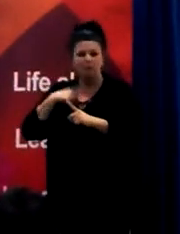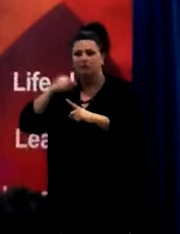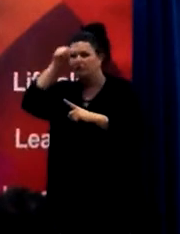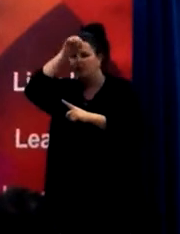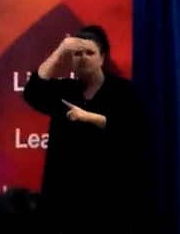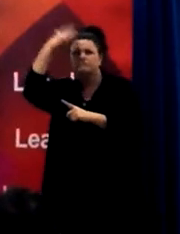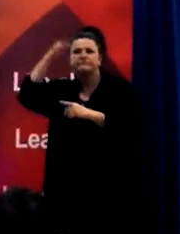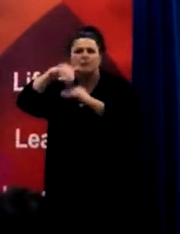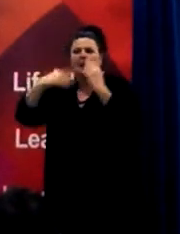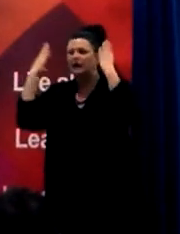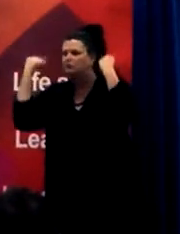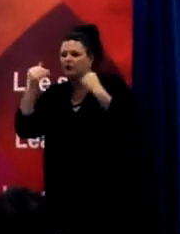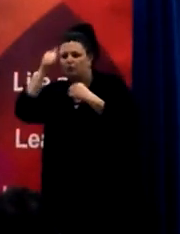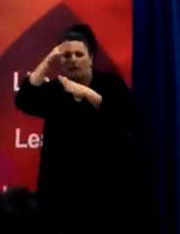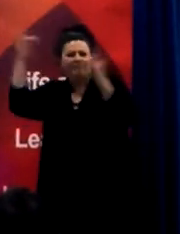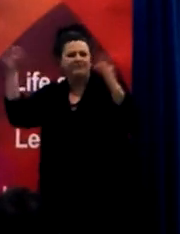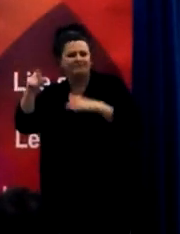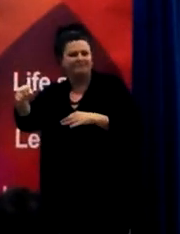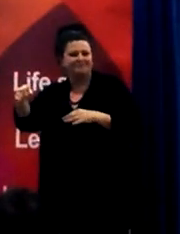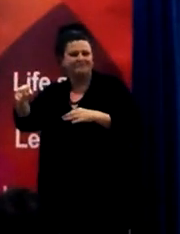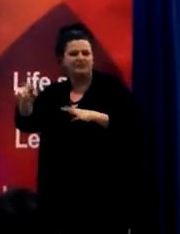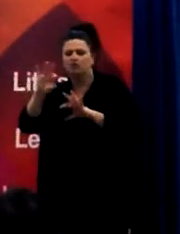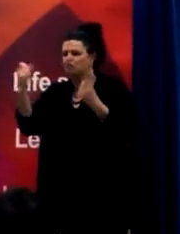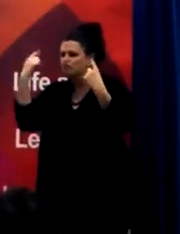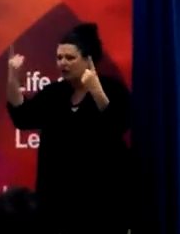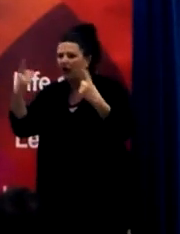and we know that stigma sets people apart from others,